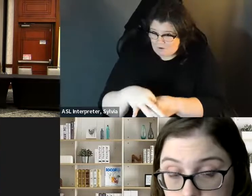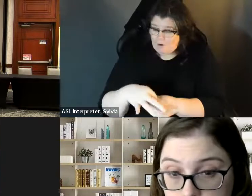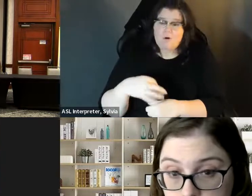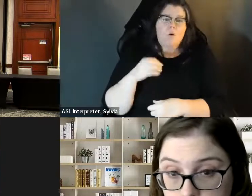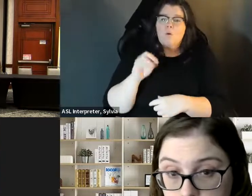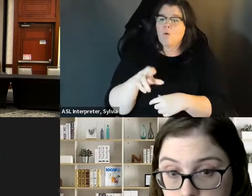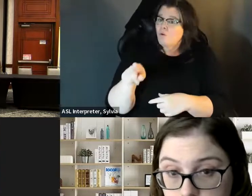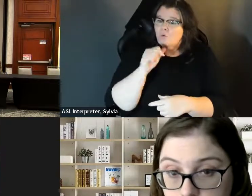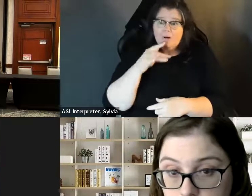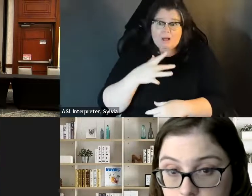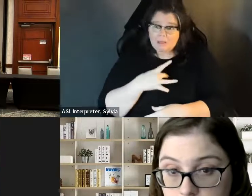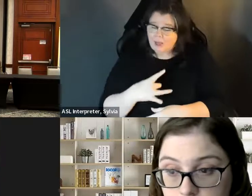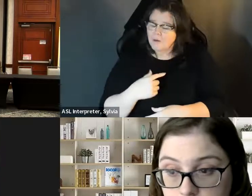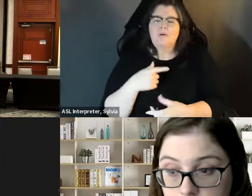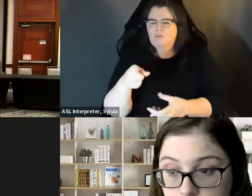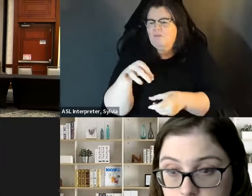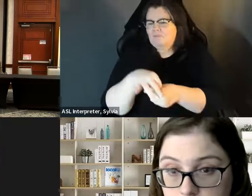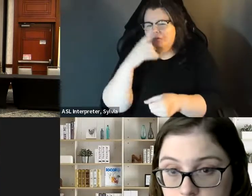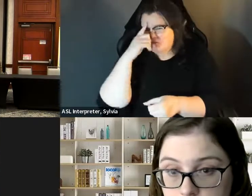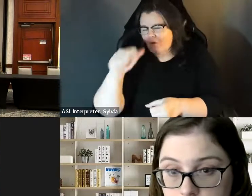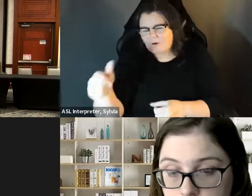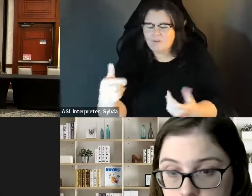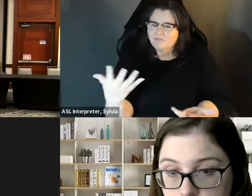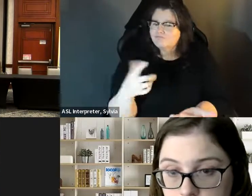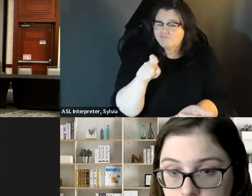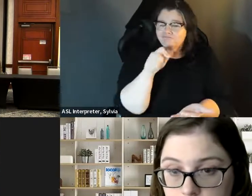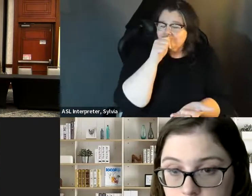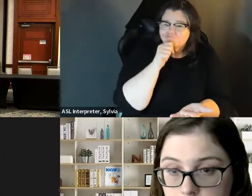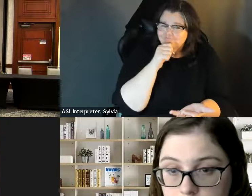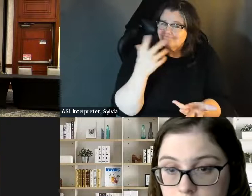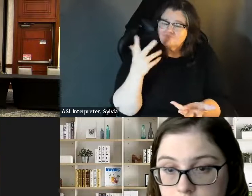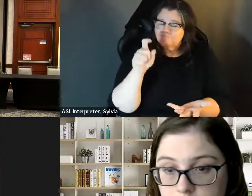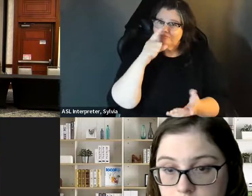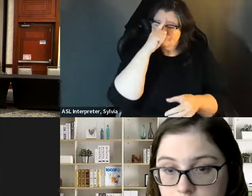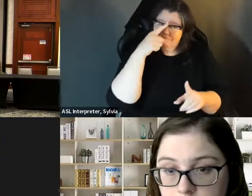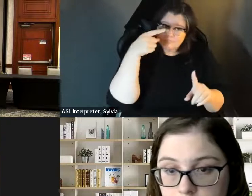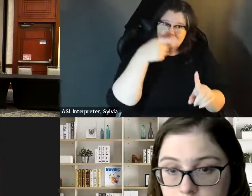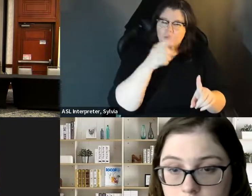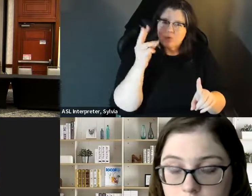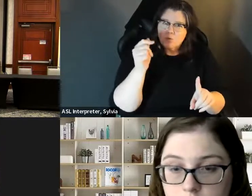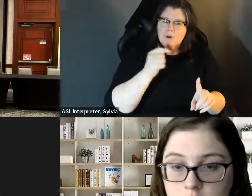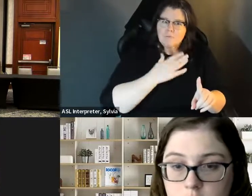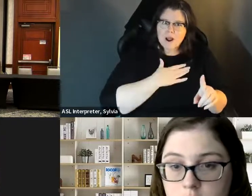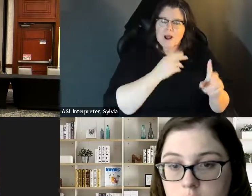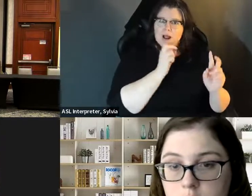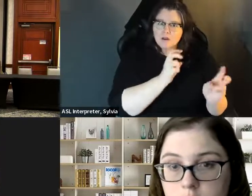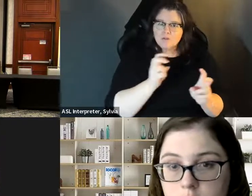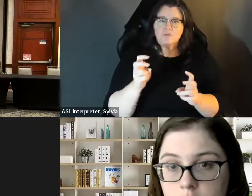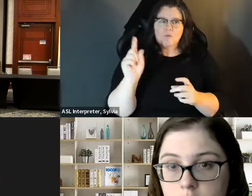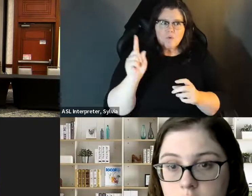you a question, answer it. They either like you or they don't, they'll vote for you on your platform or your previous